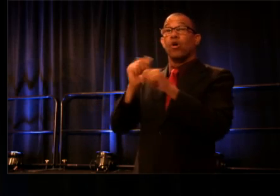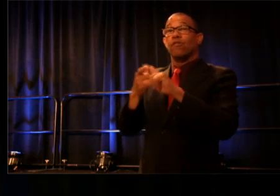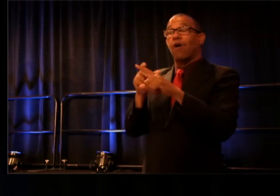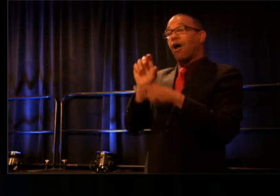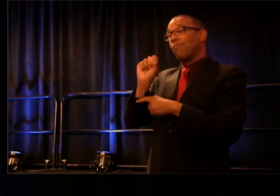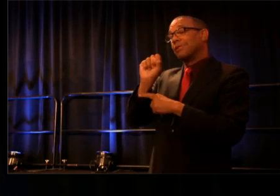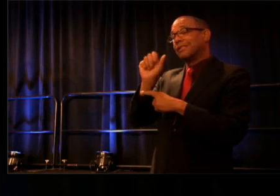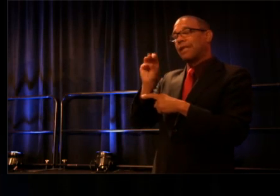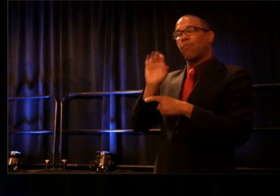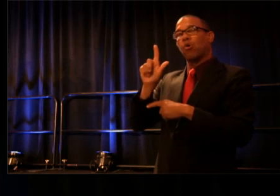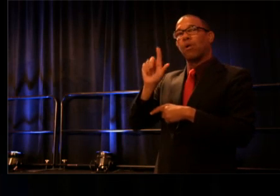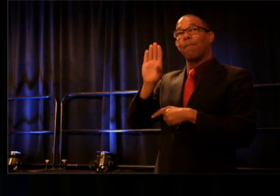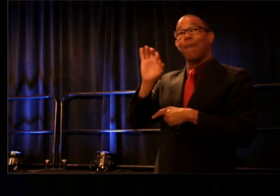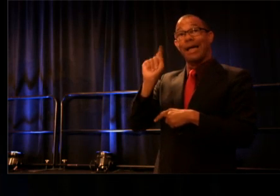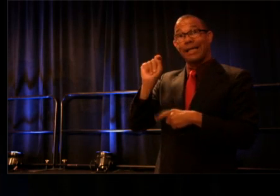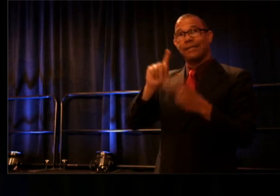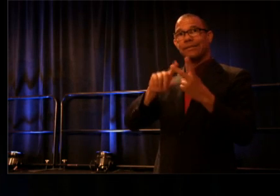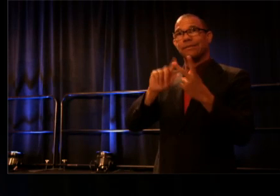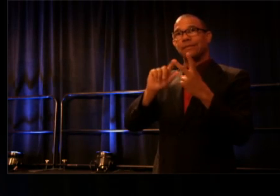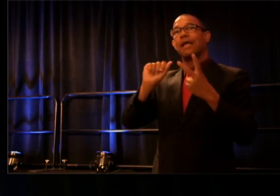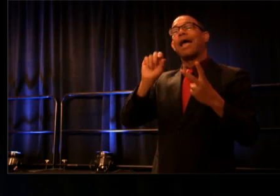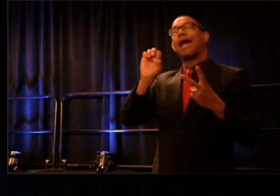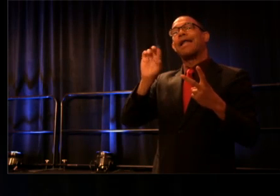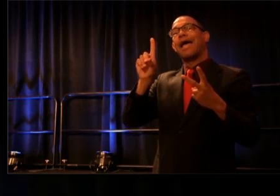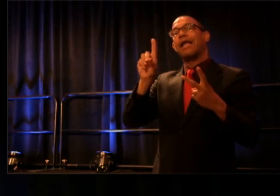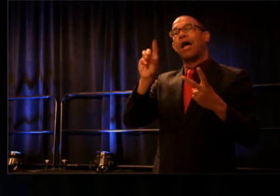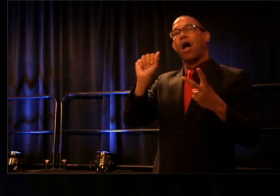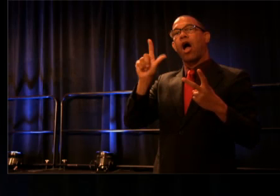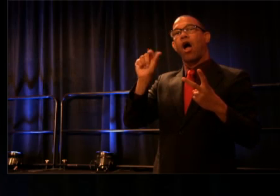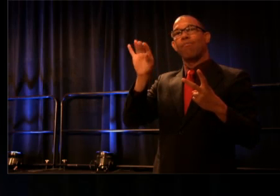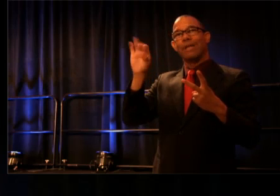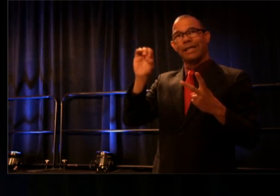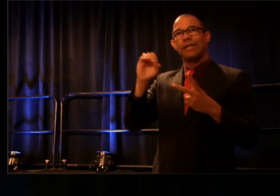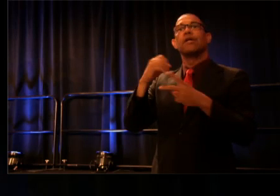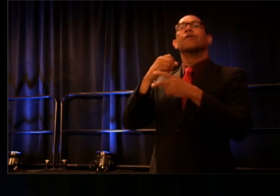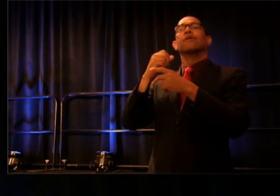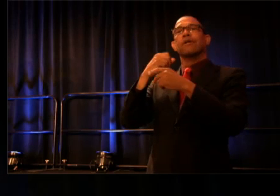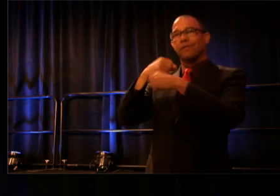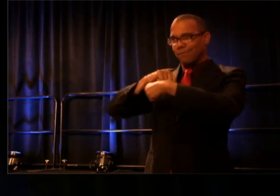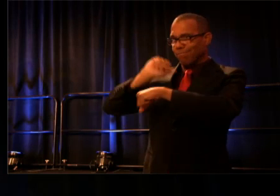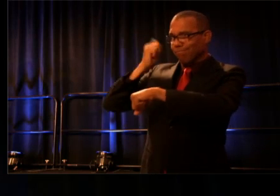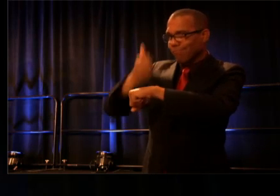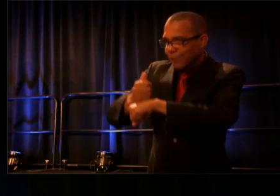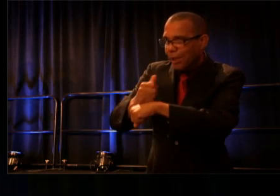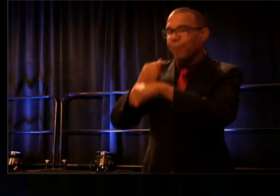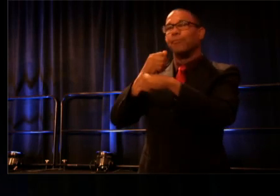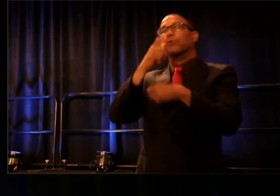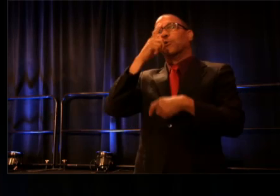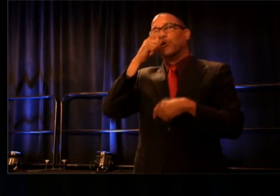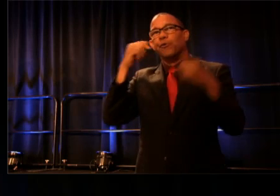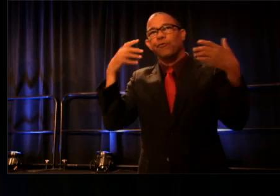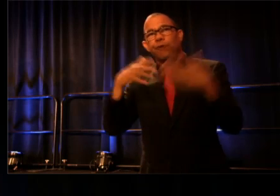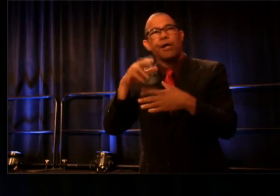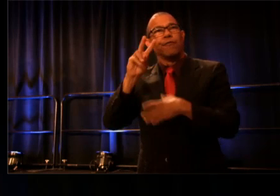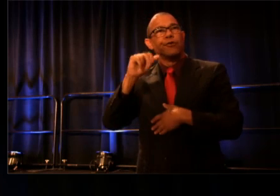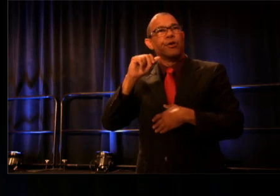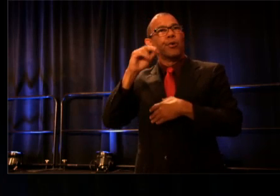Alan directed the world-- American premieres of Who's Afraid of Virginia Woolf, Waiting For Godot and many others. He's also a lifelong advocate